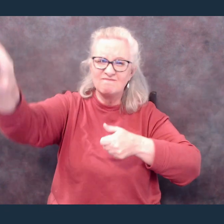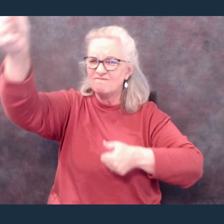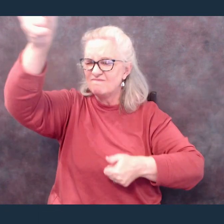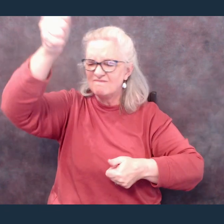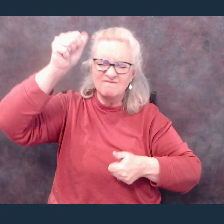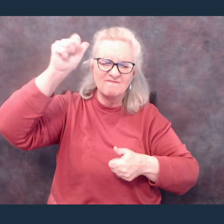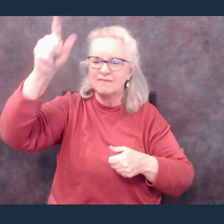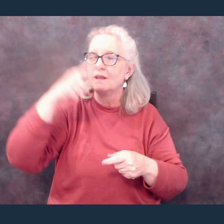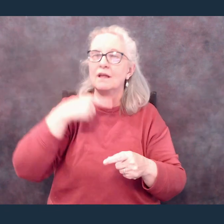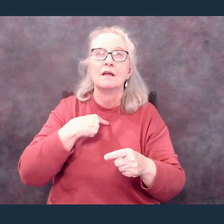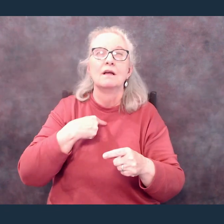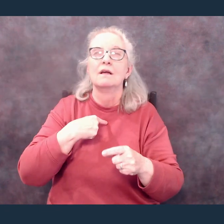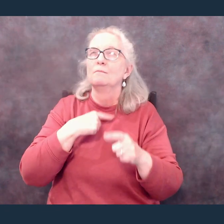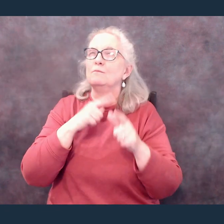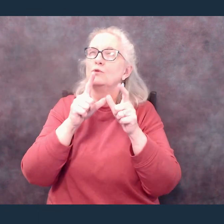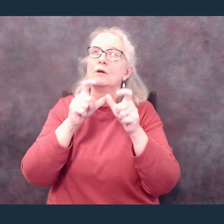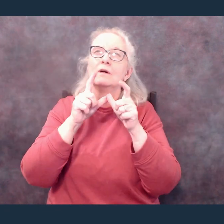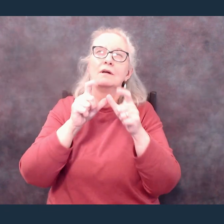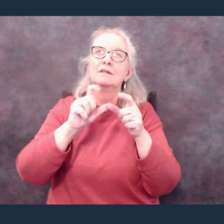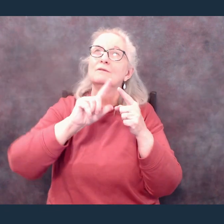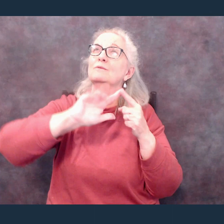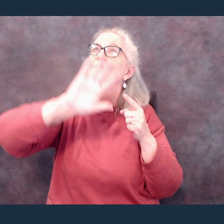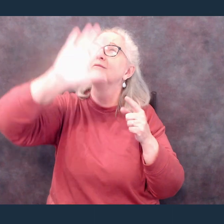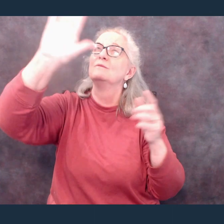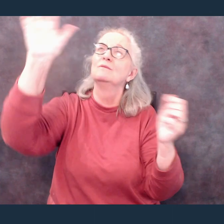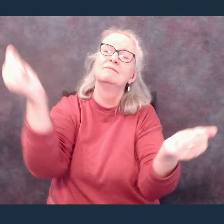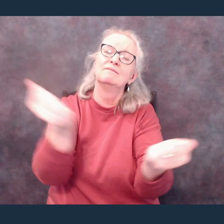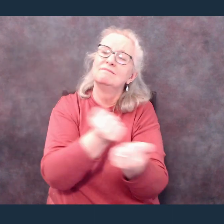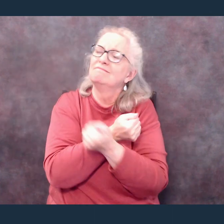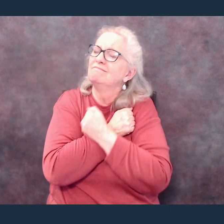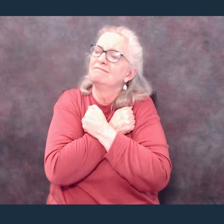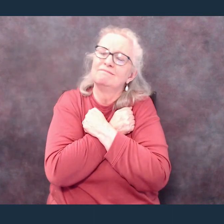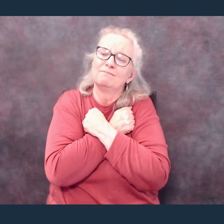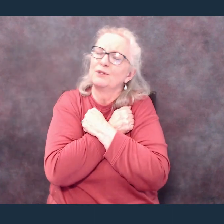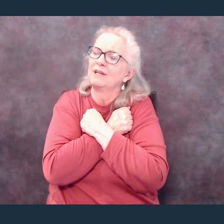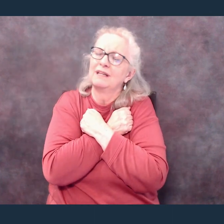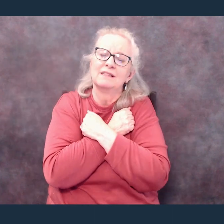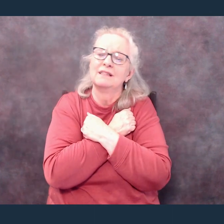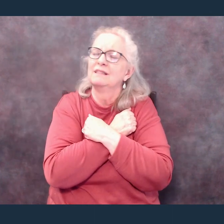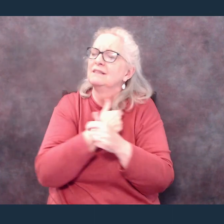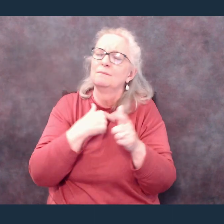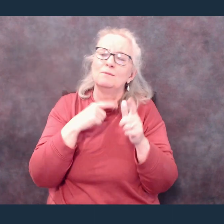I'm running to Your arms I'm running to Your arms